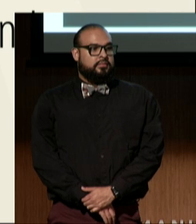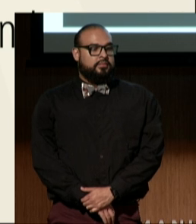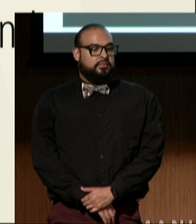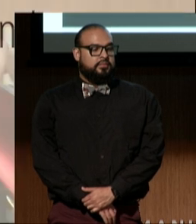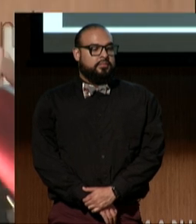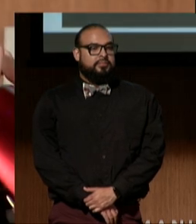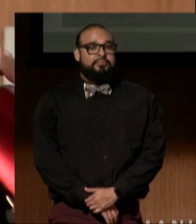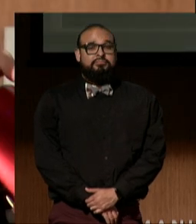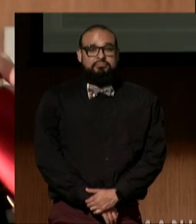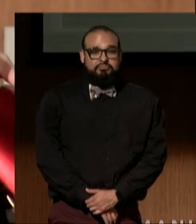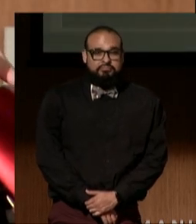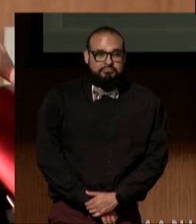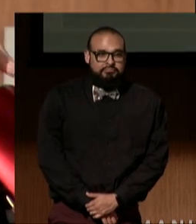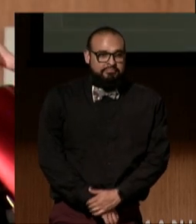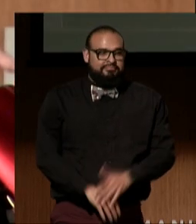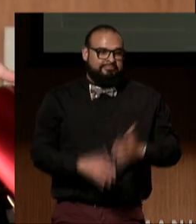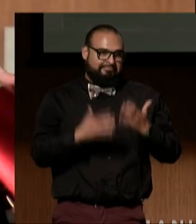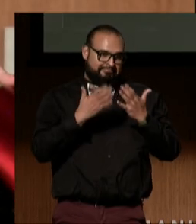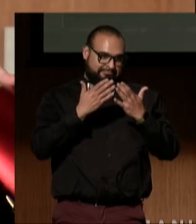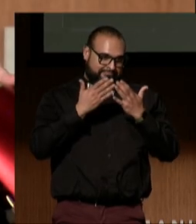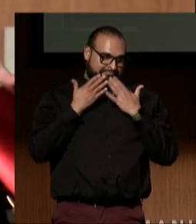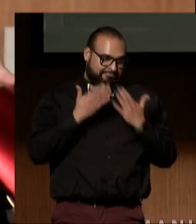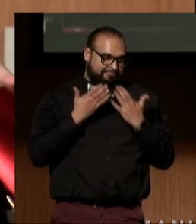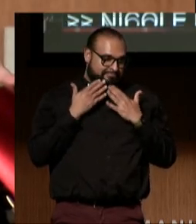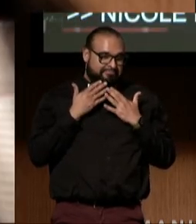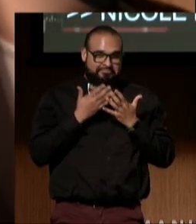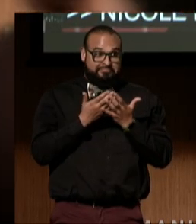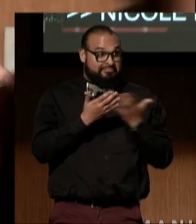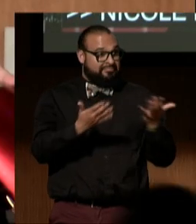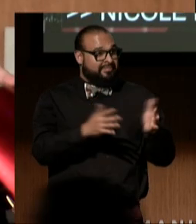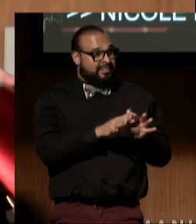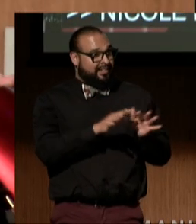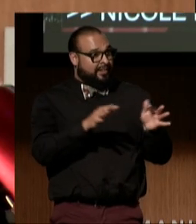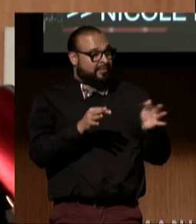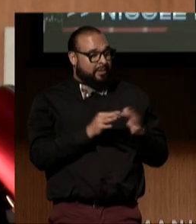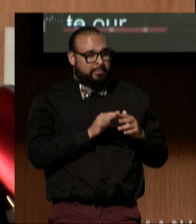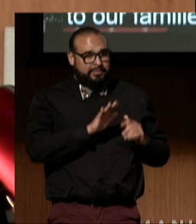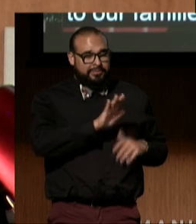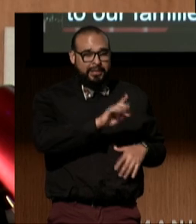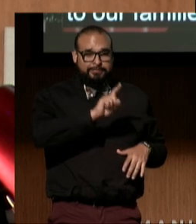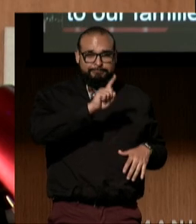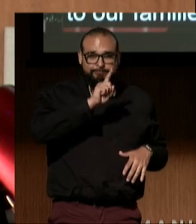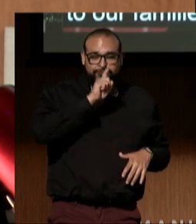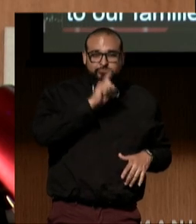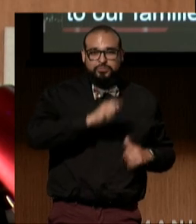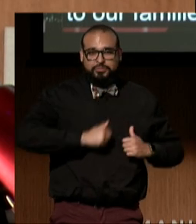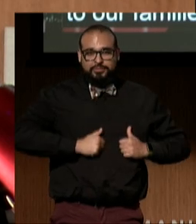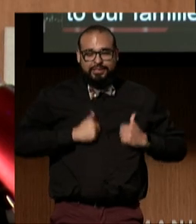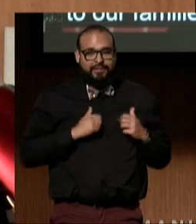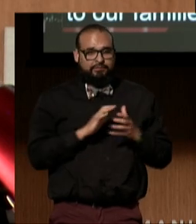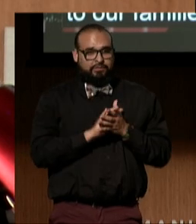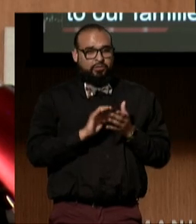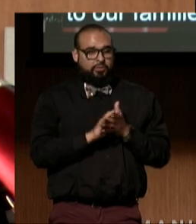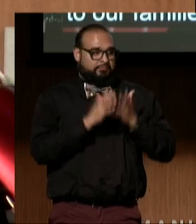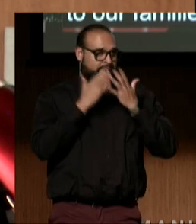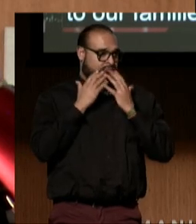Thank you so much. Thank you to our families, those are the real stories. Thank you so much for sharing them,